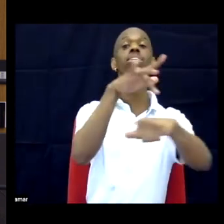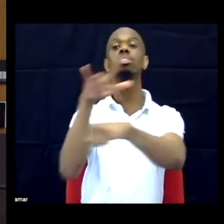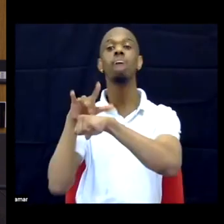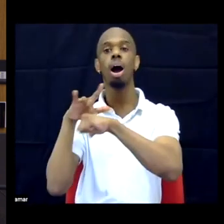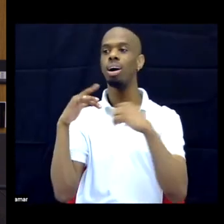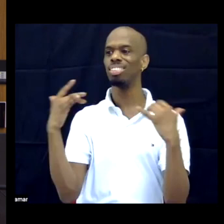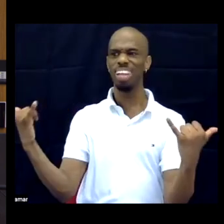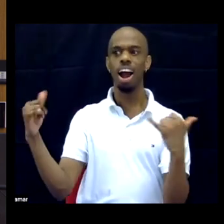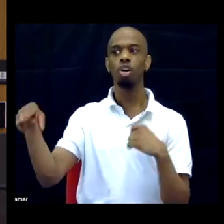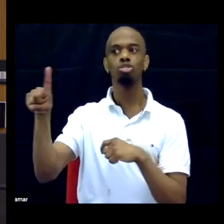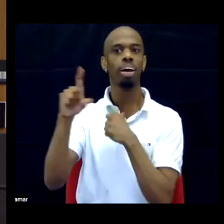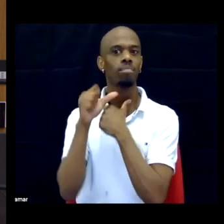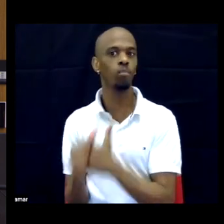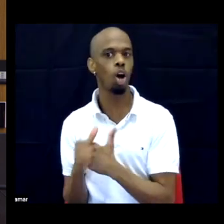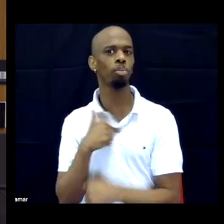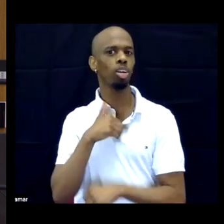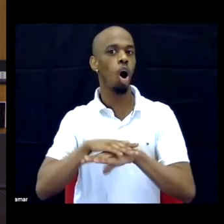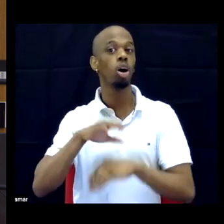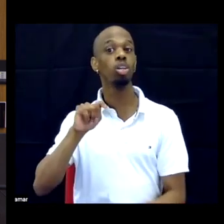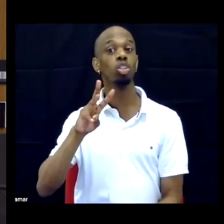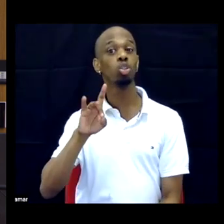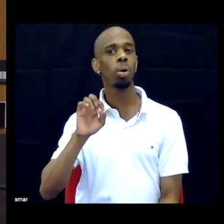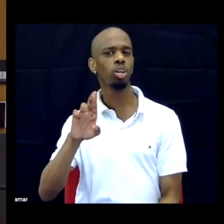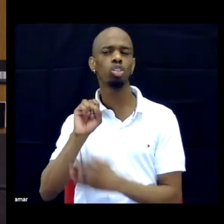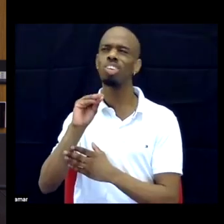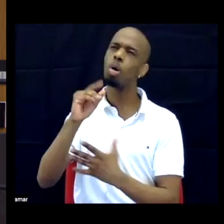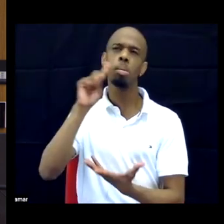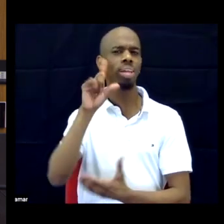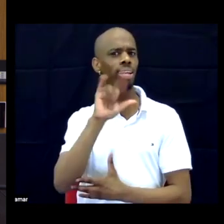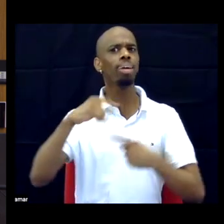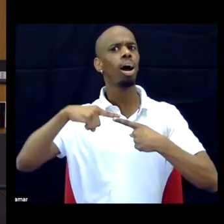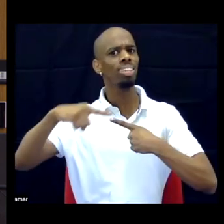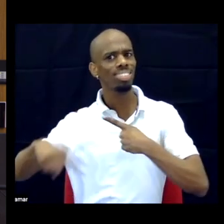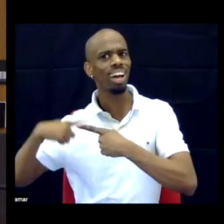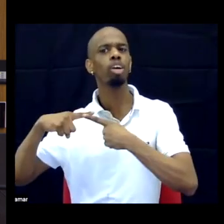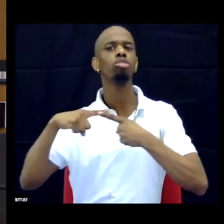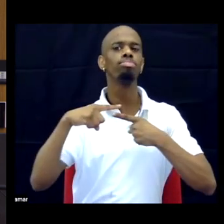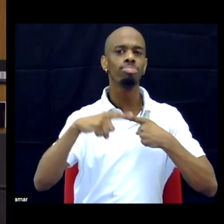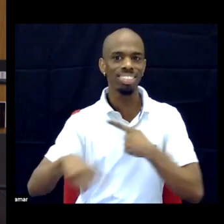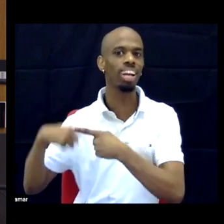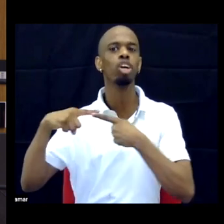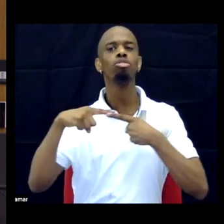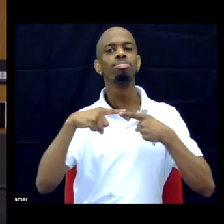follow me on Twitter and it just becomes a cycle. But it's a way of getting the work out there.